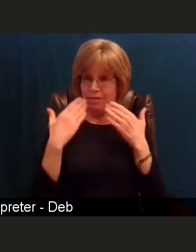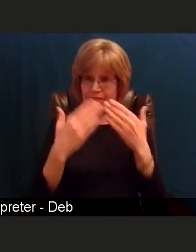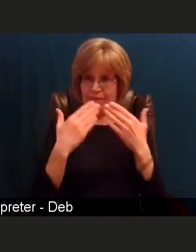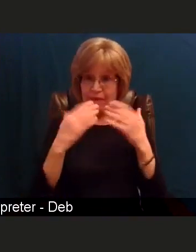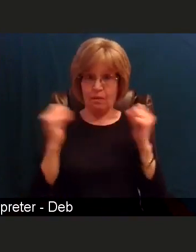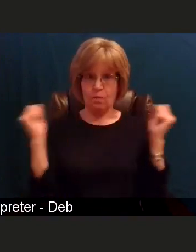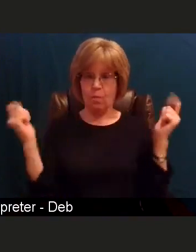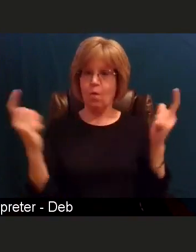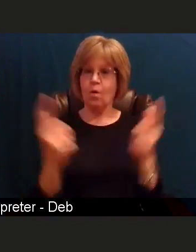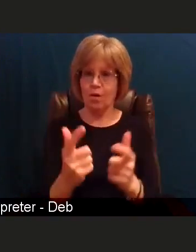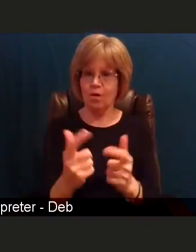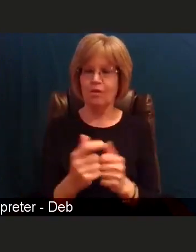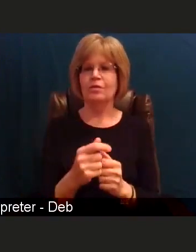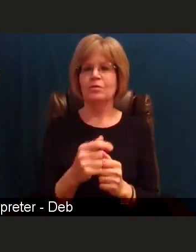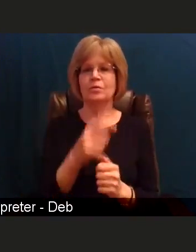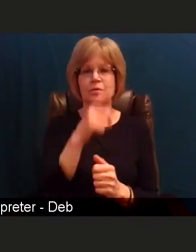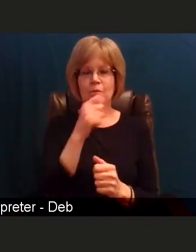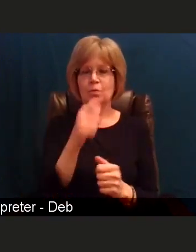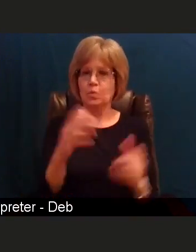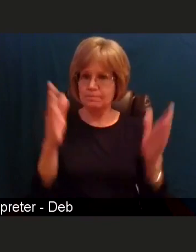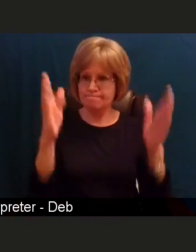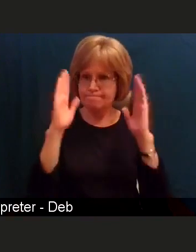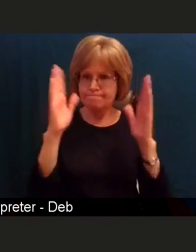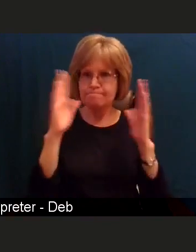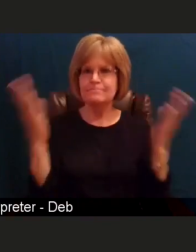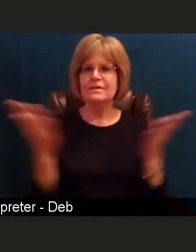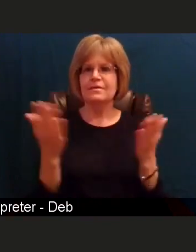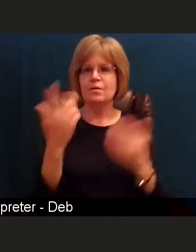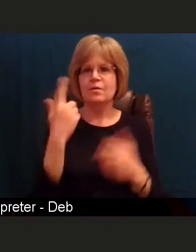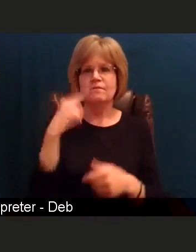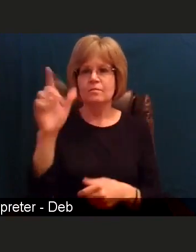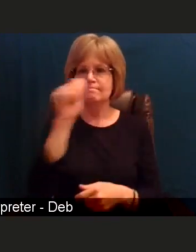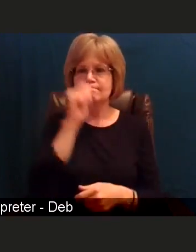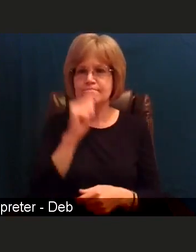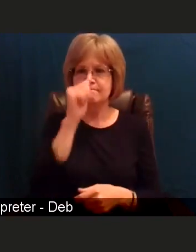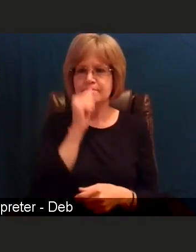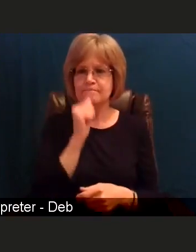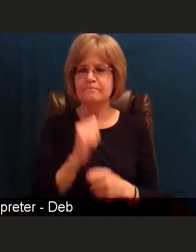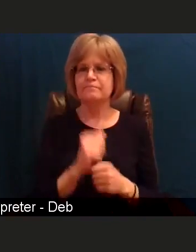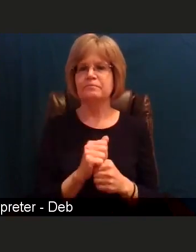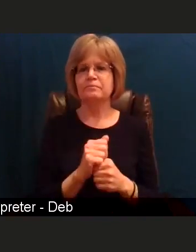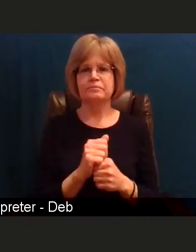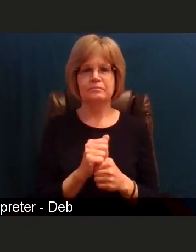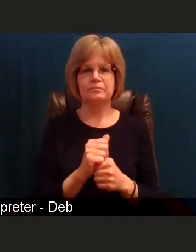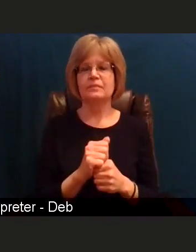who are listening to this for your patience because whenever we hear that something's new